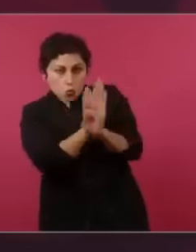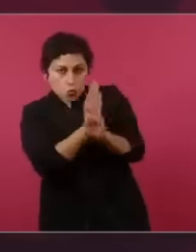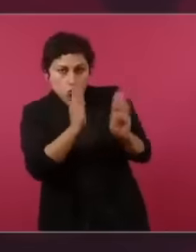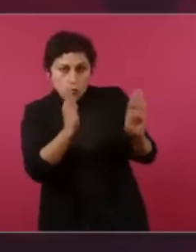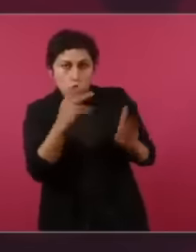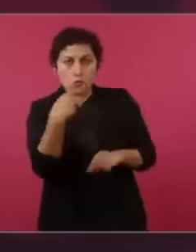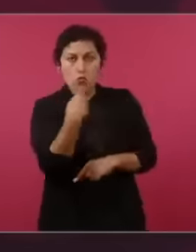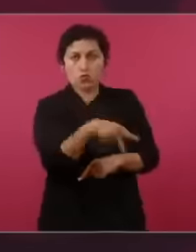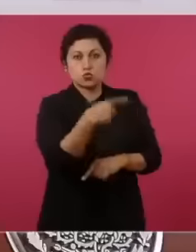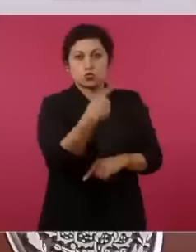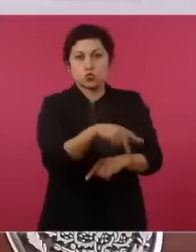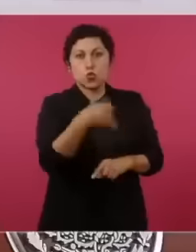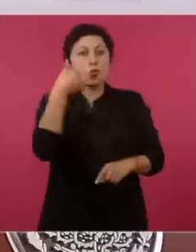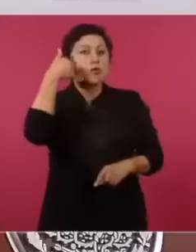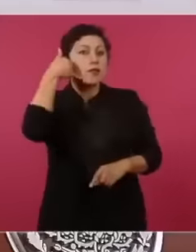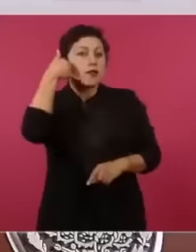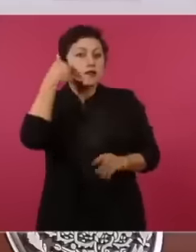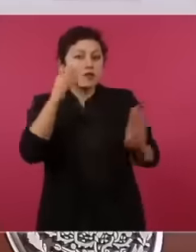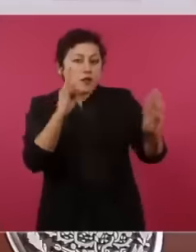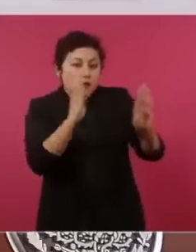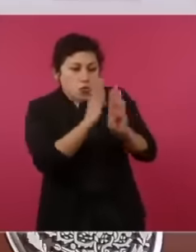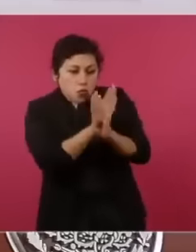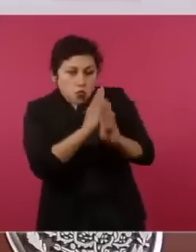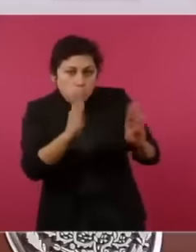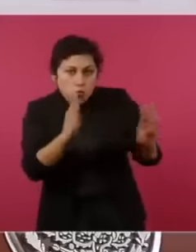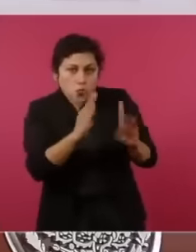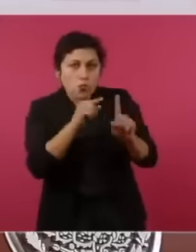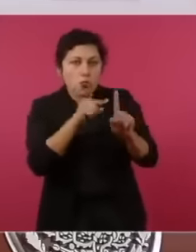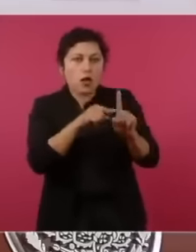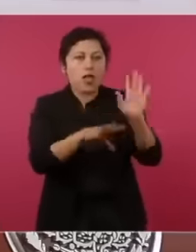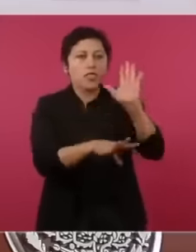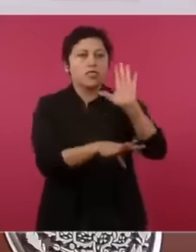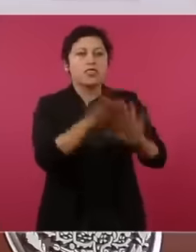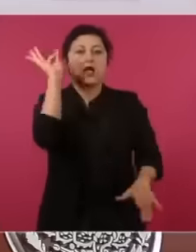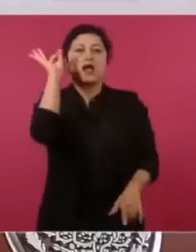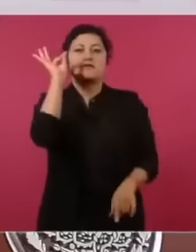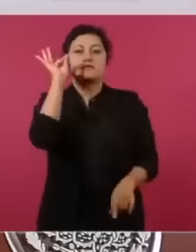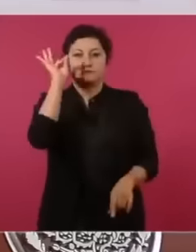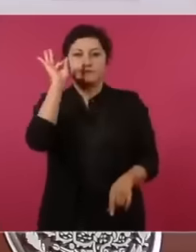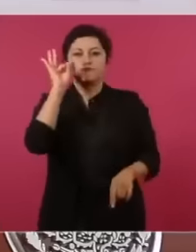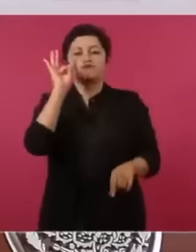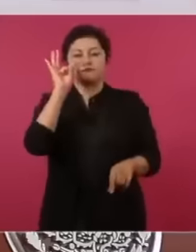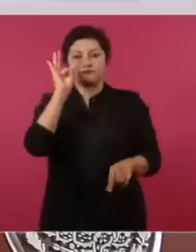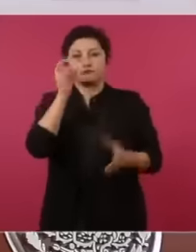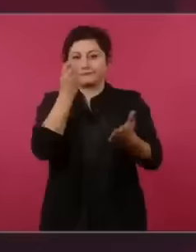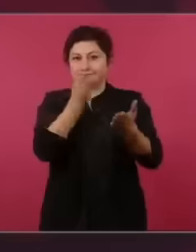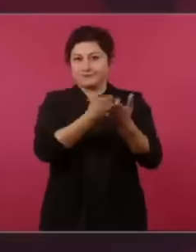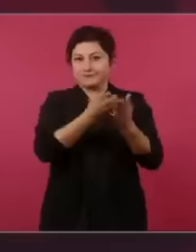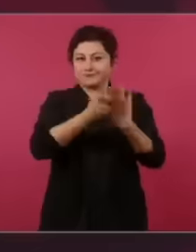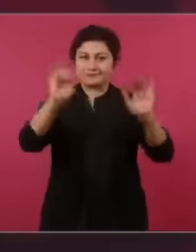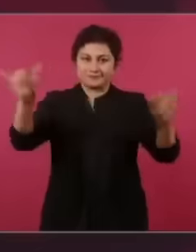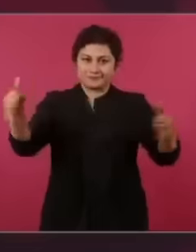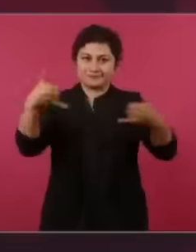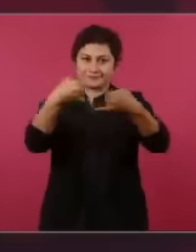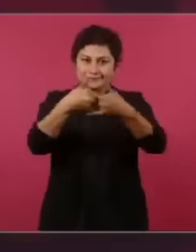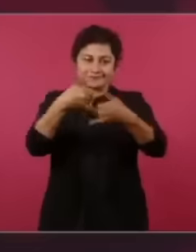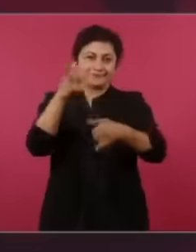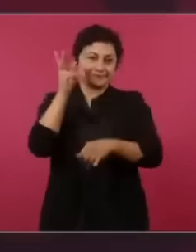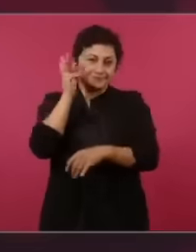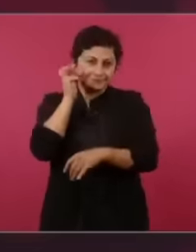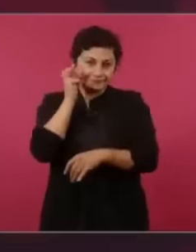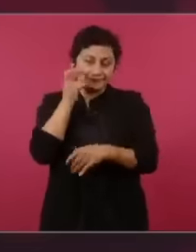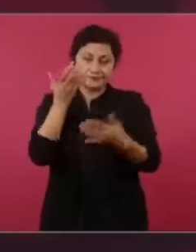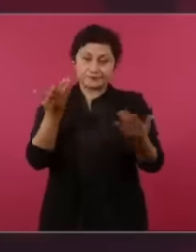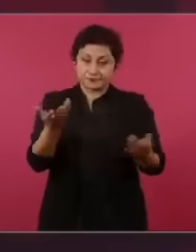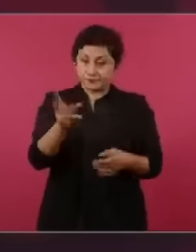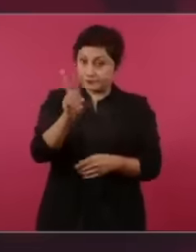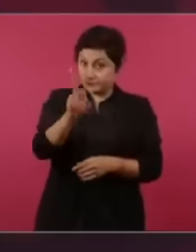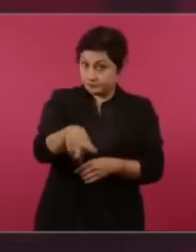call known but they are